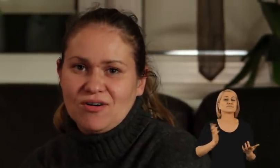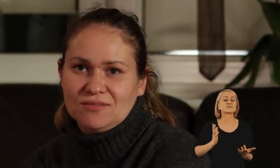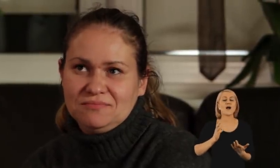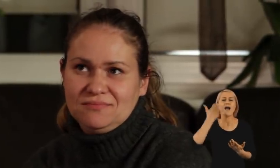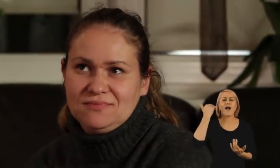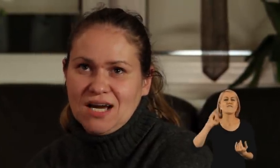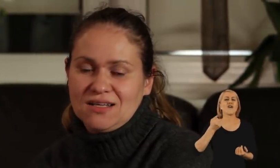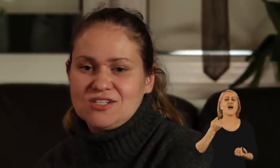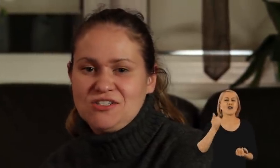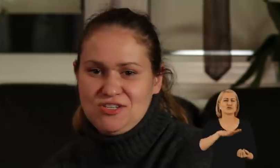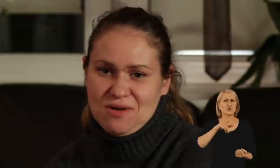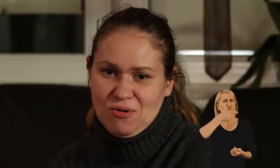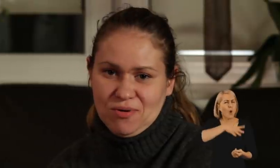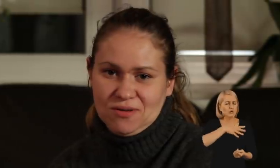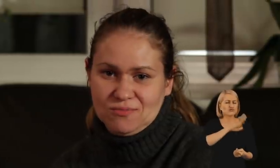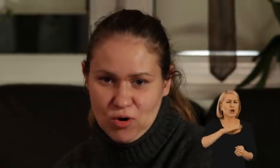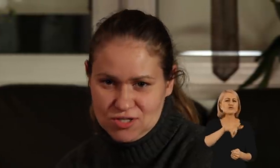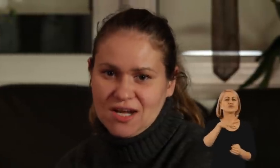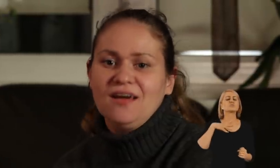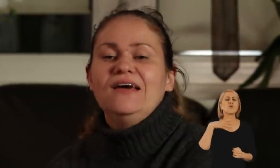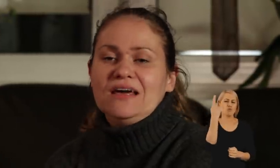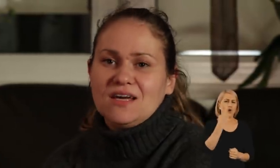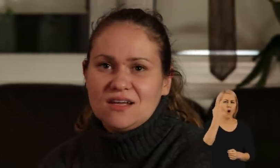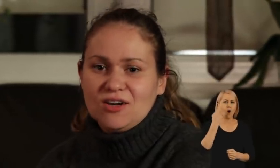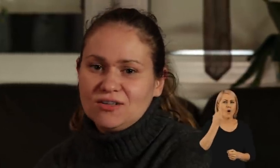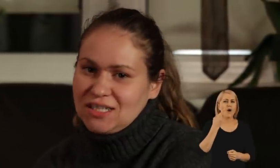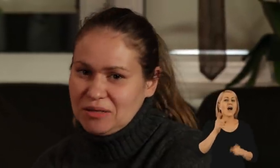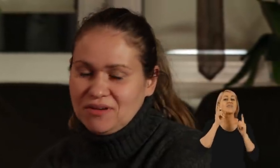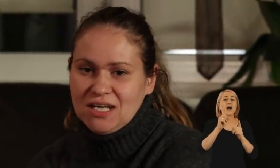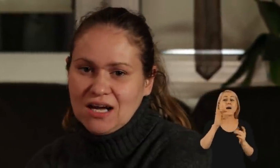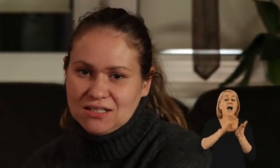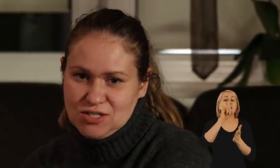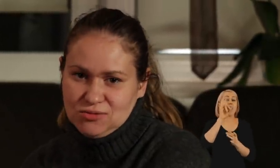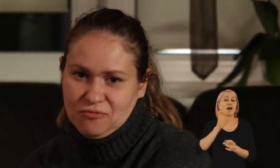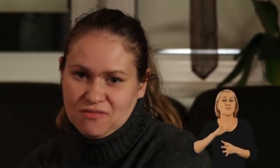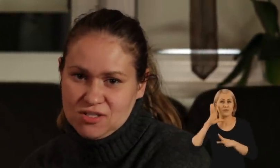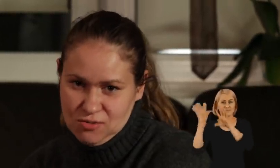when our younger children were 12 months old more or less, when she moved in here.